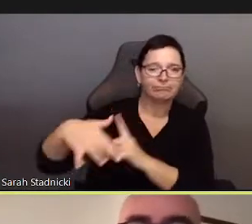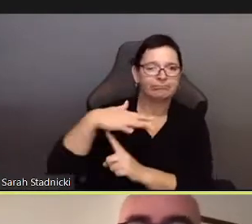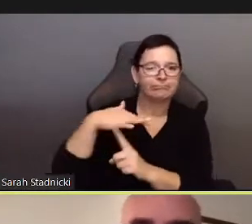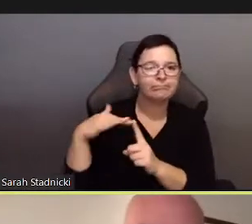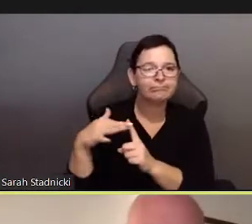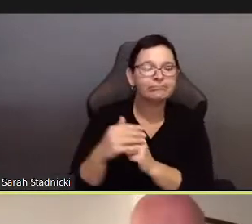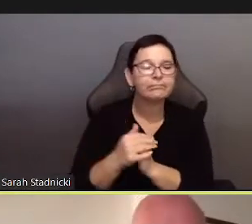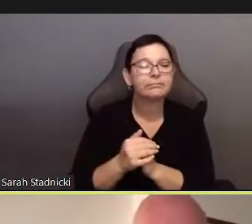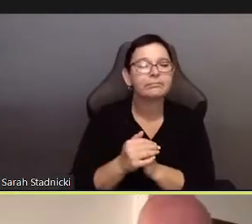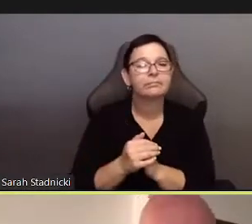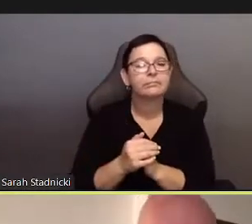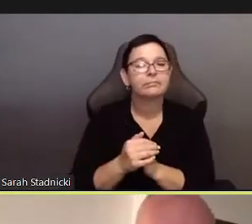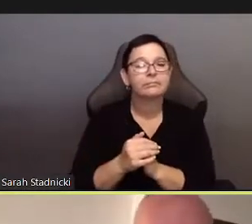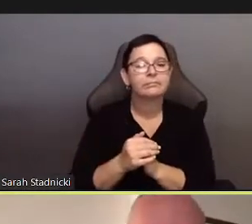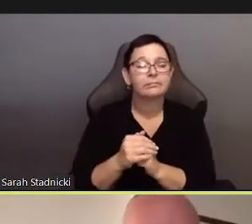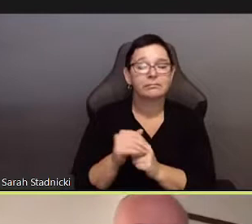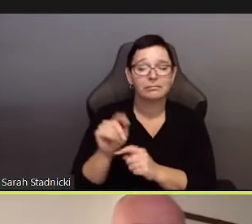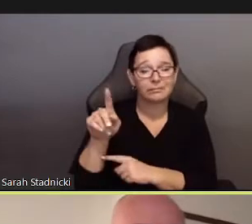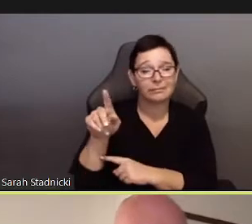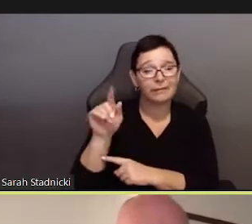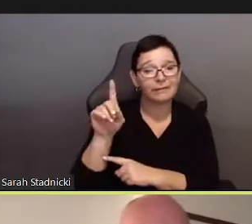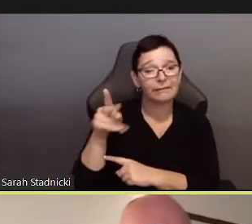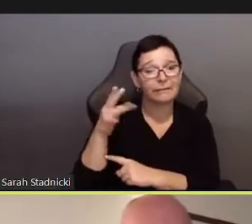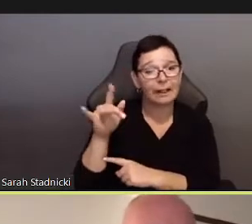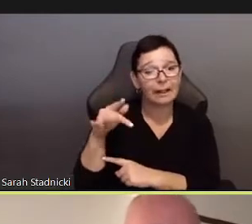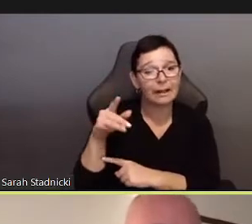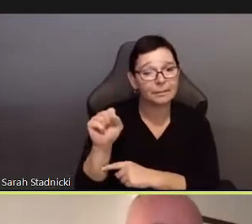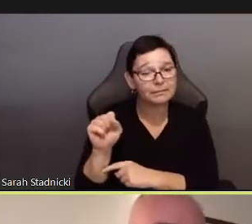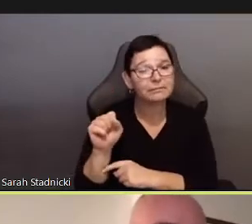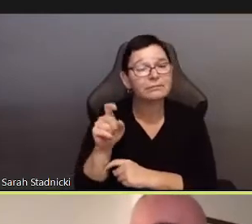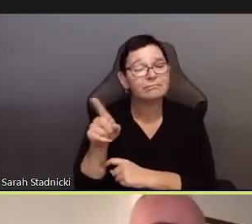In the psychoanalytic tradition, sexuality is not just one form of exclusion